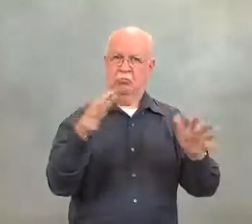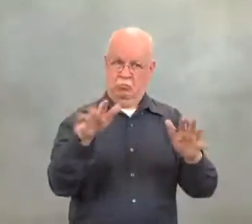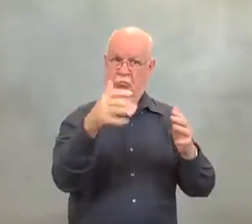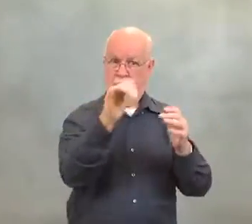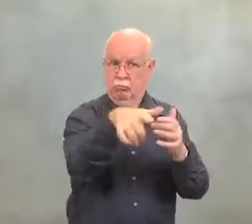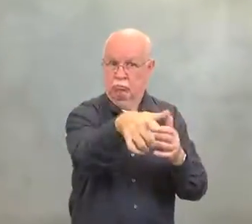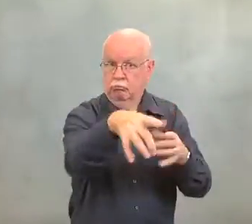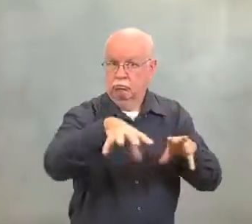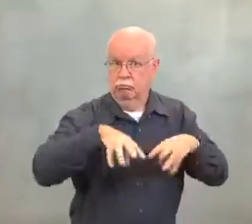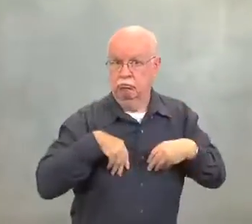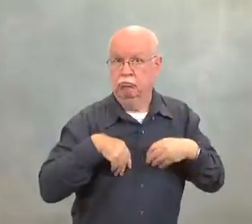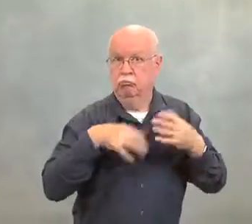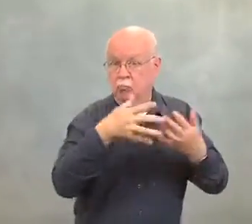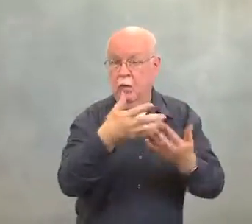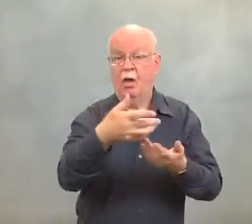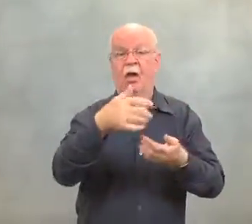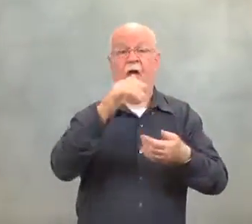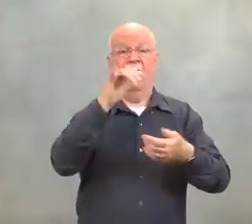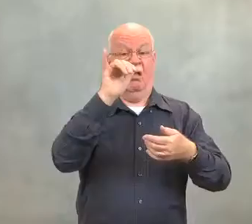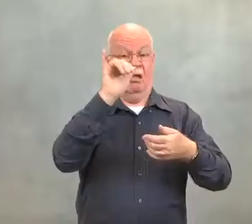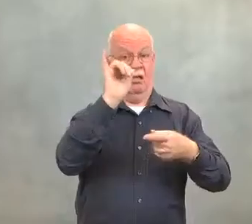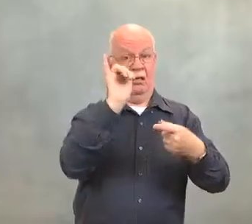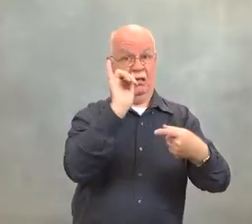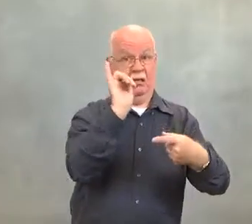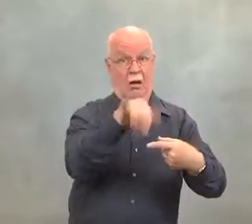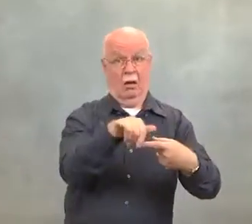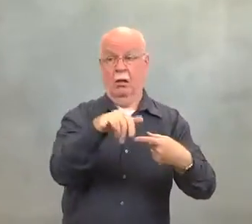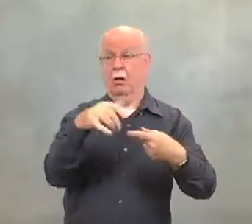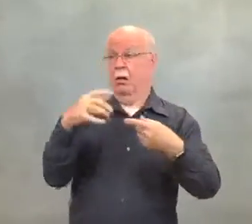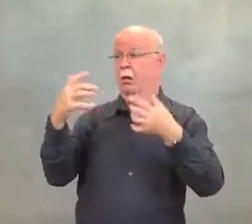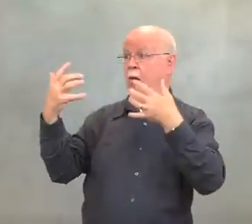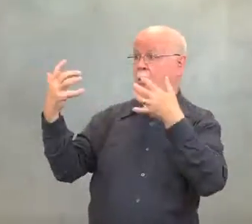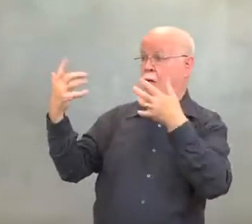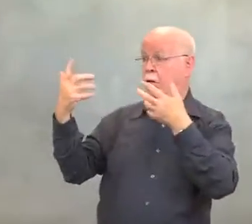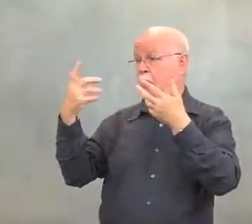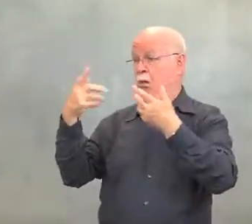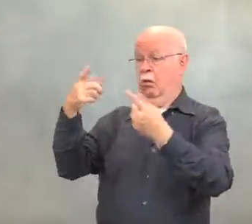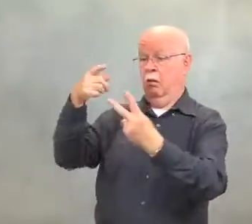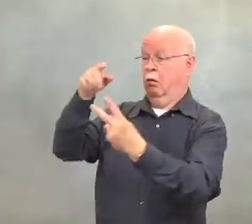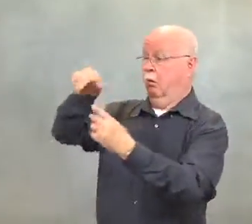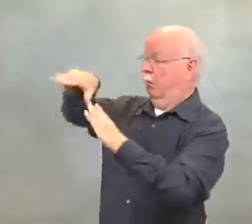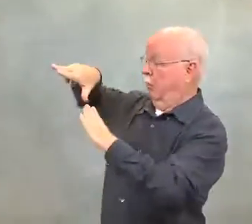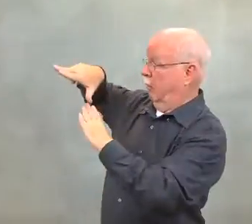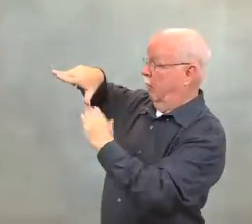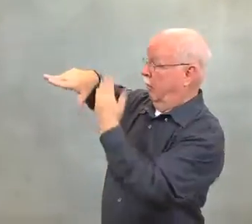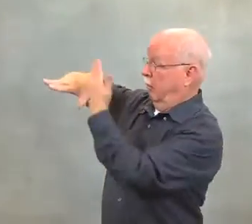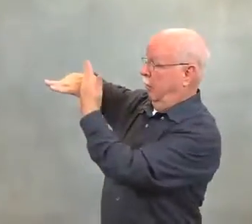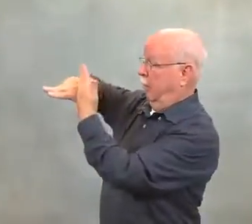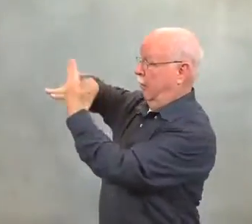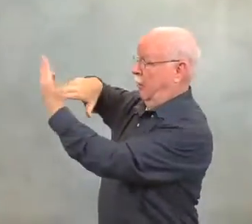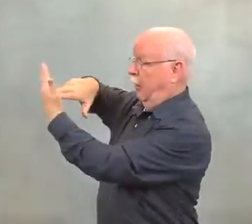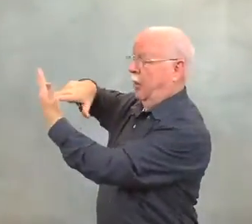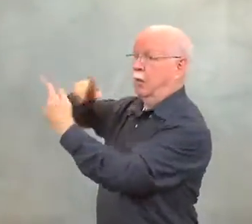Michigan considered this offer of the rest of the upper peninsula and